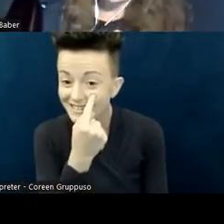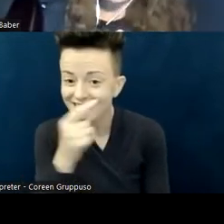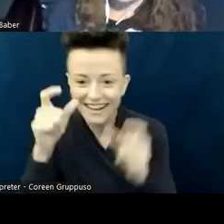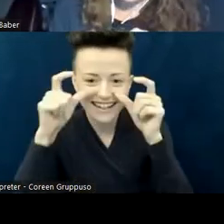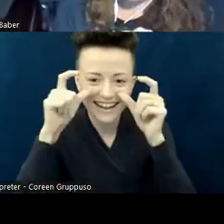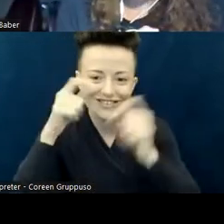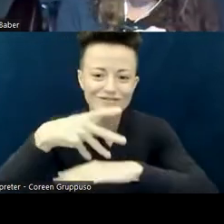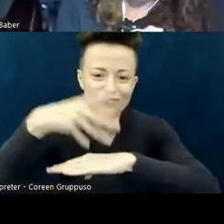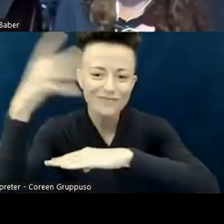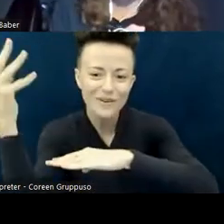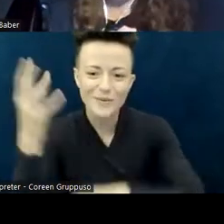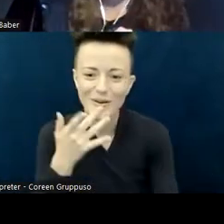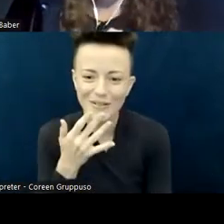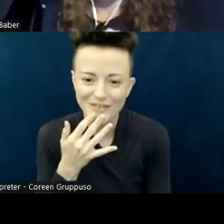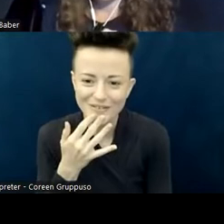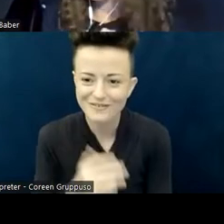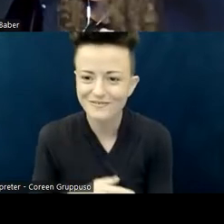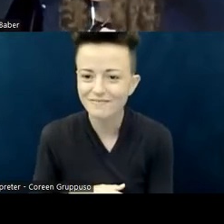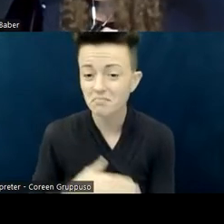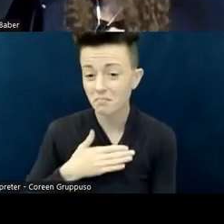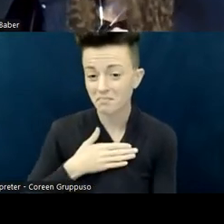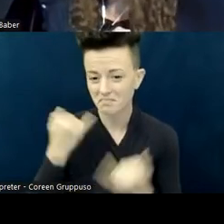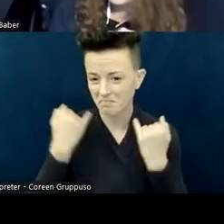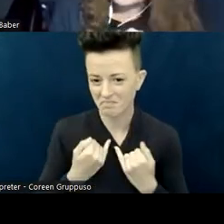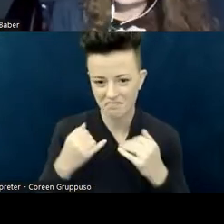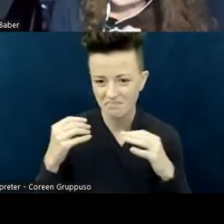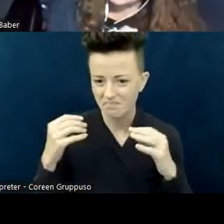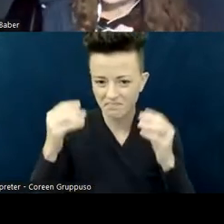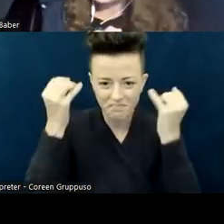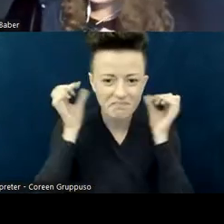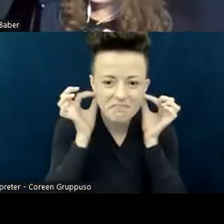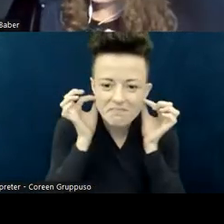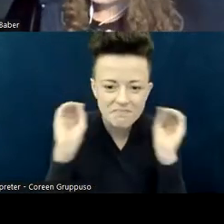I'm not wearing any jewelry or any makeup. I'm a daughter of an immigrant.